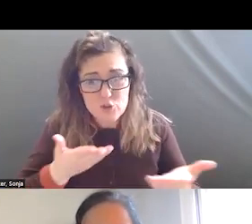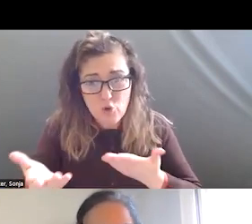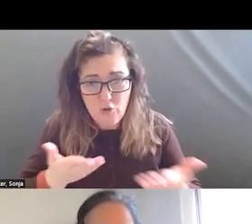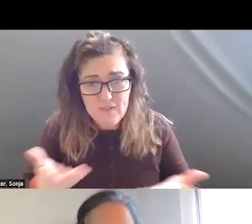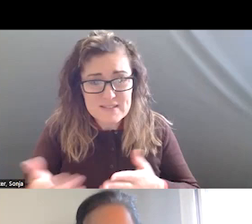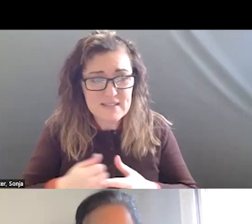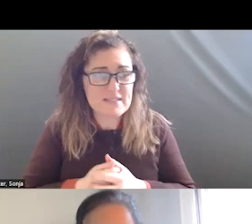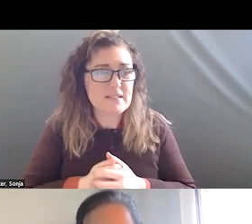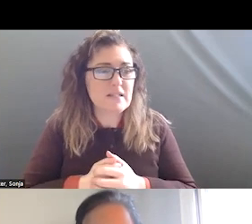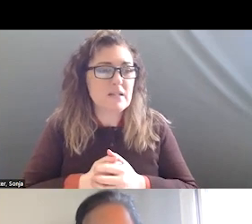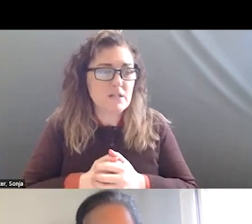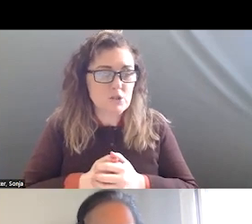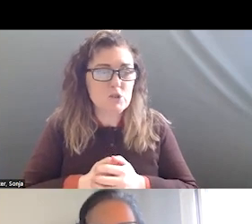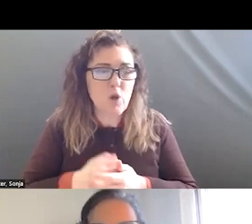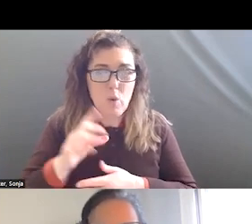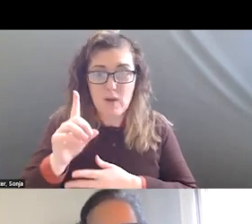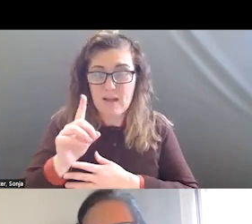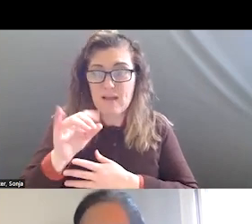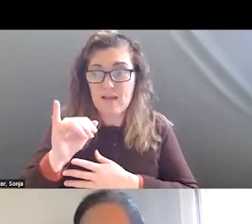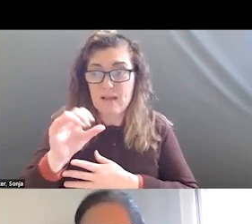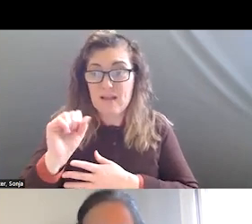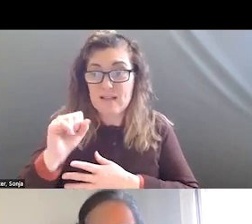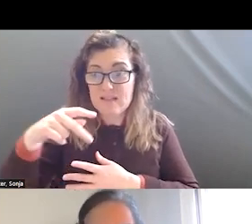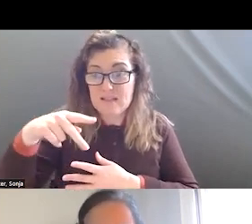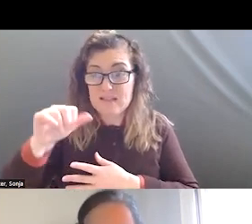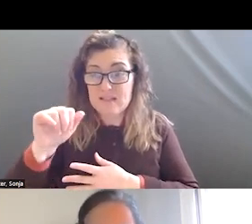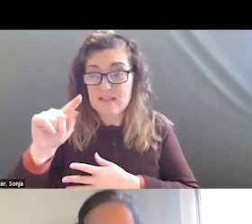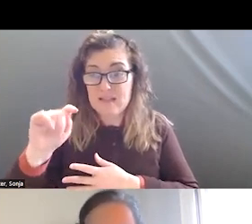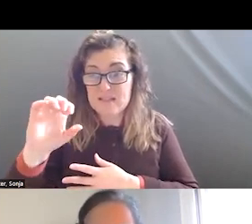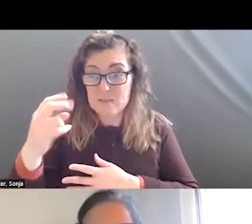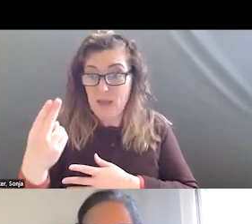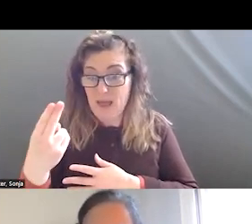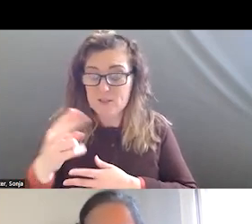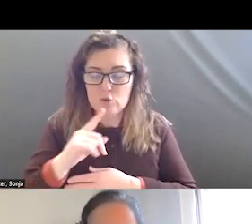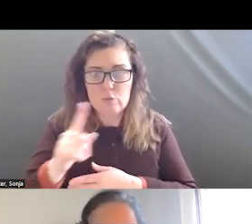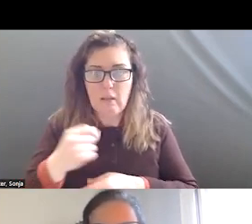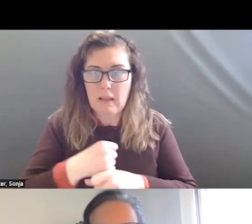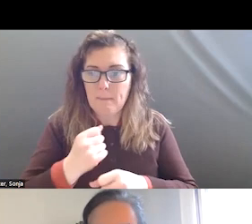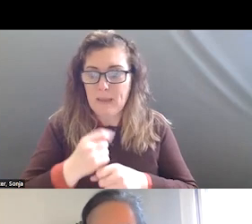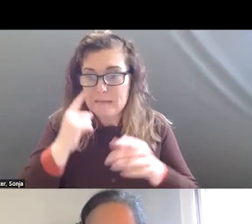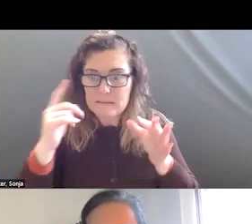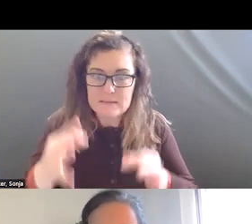TRIAGE. I WOULD ENCOURAGE YOU TO LOOK AT THREE DIFFERENT